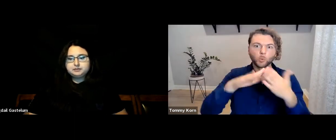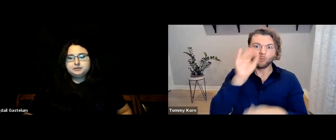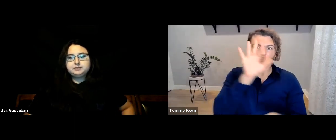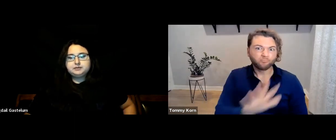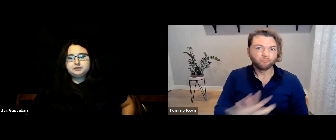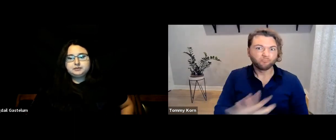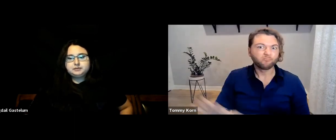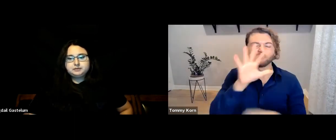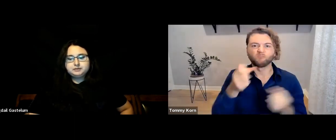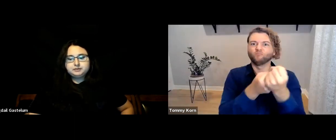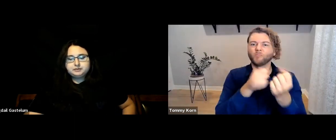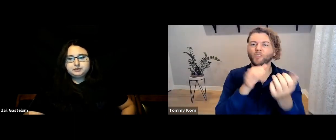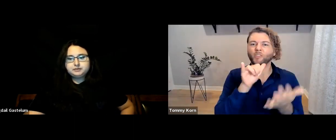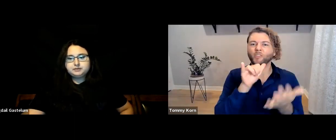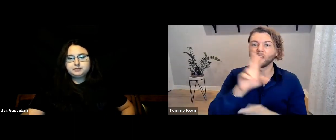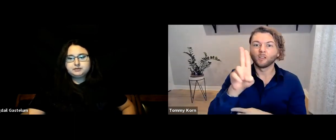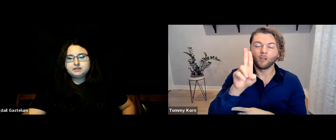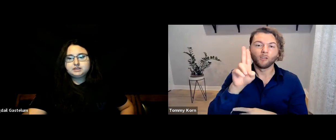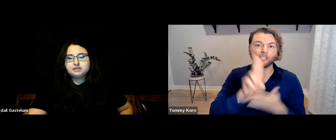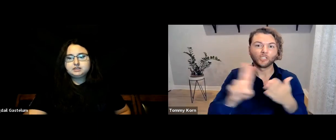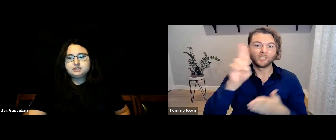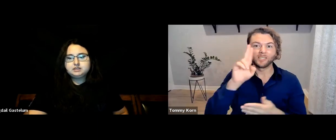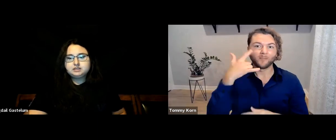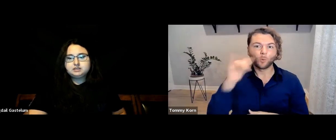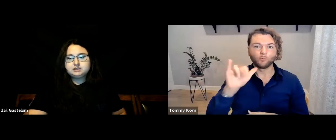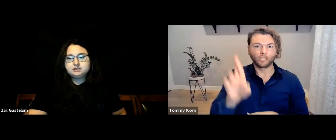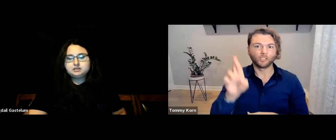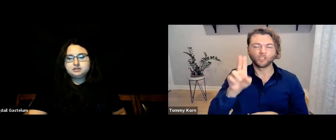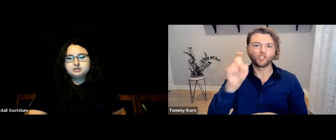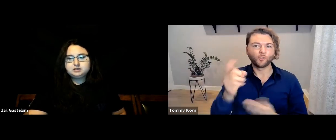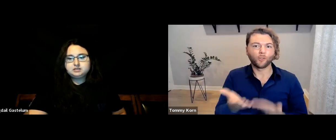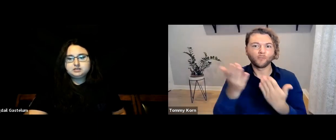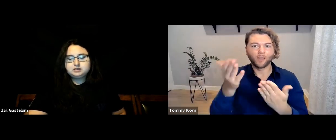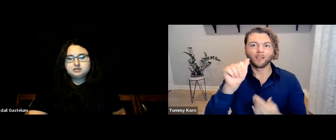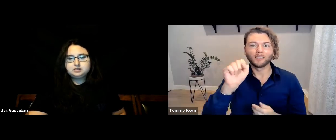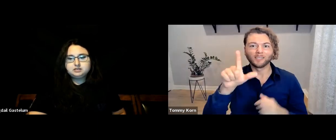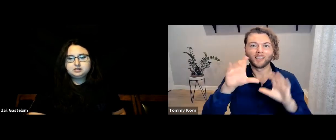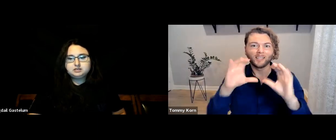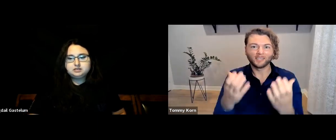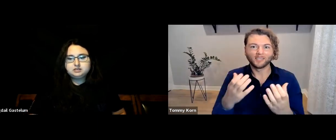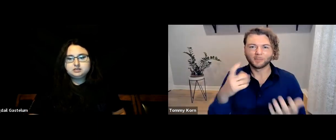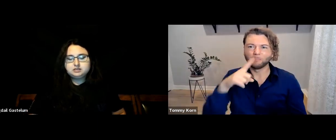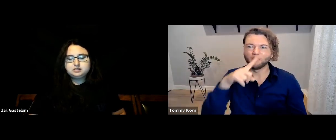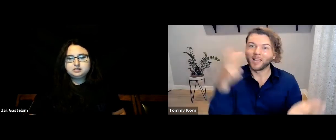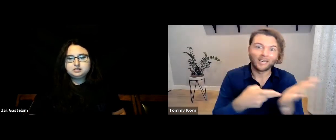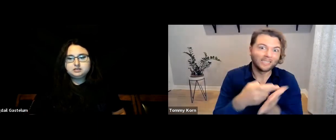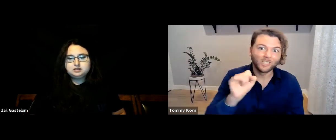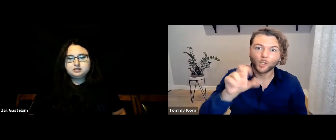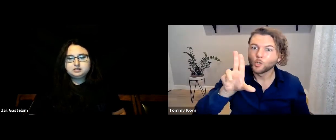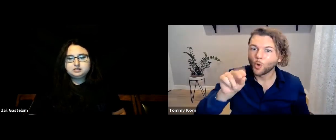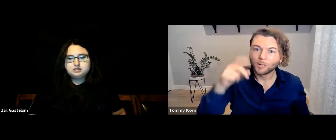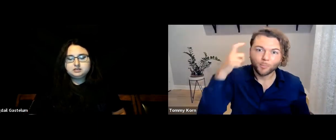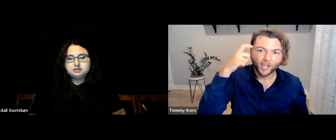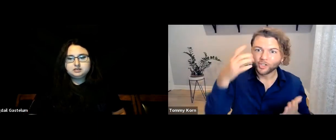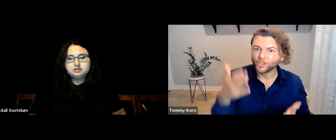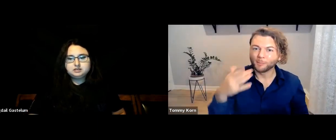showing support from the wider community, for UCR to provide ASL classes. Honestly, it should be a no-brainer